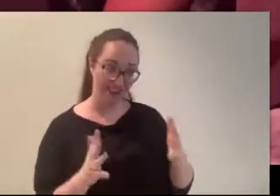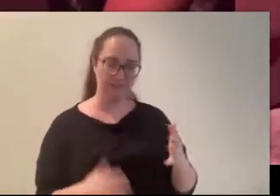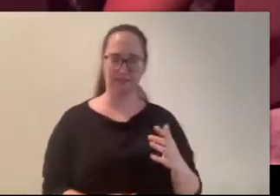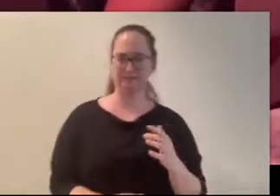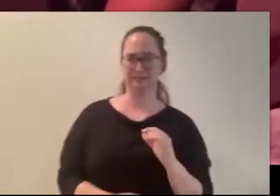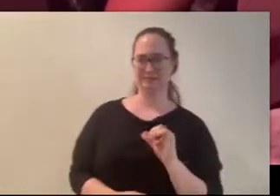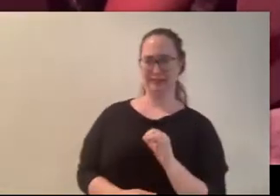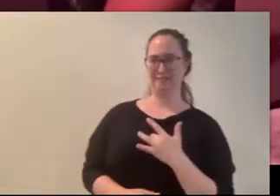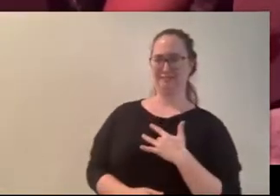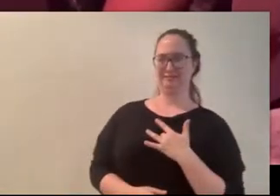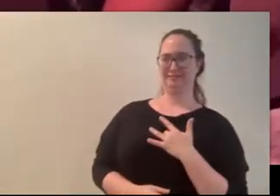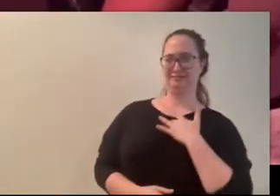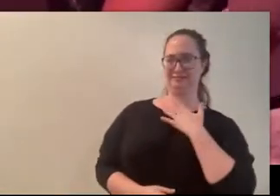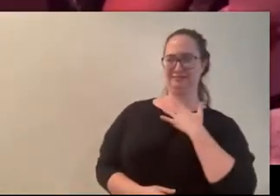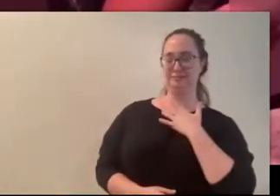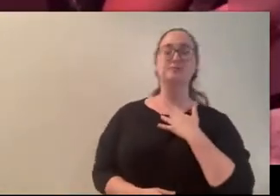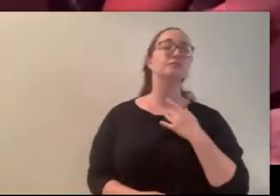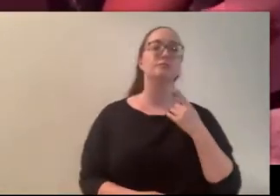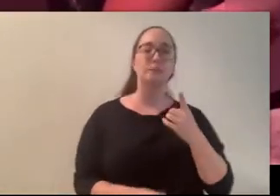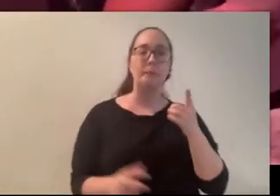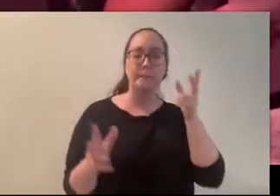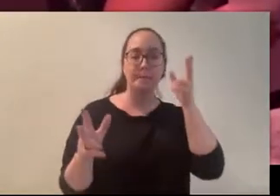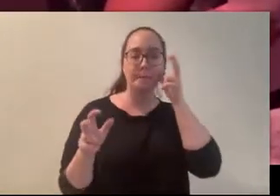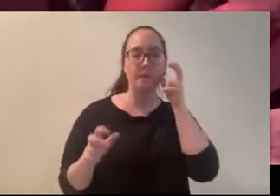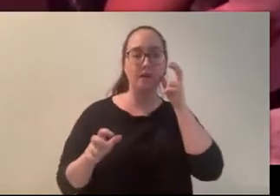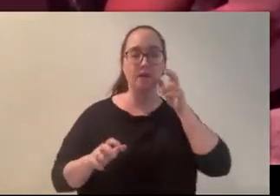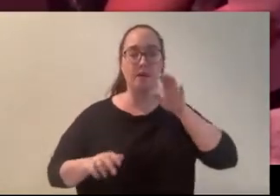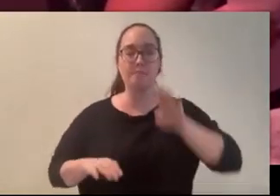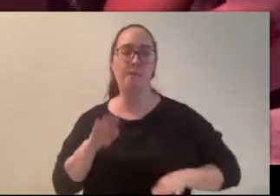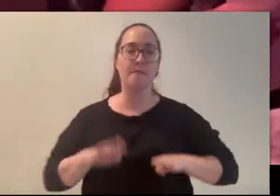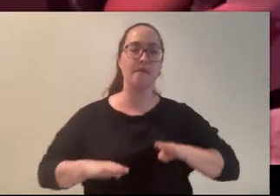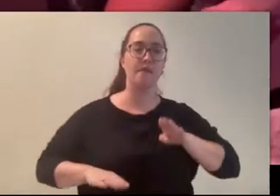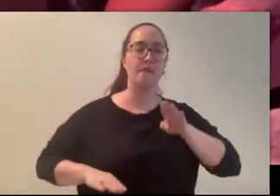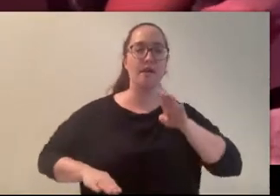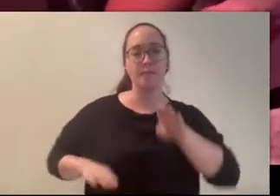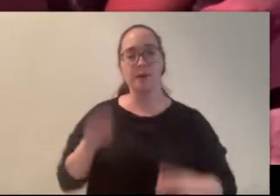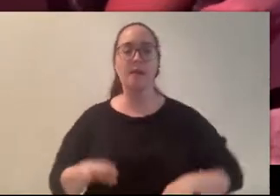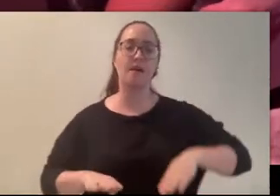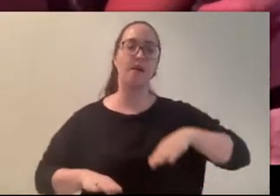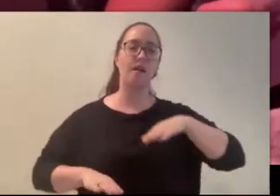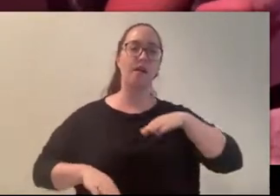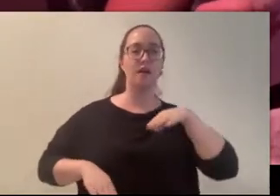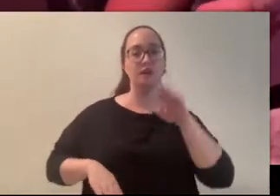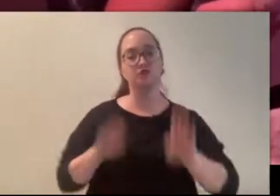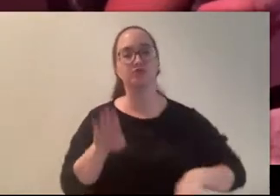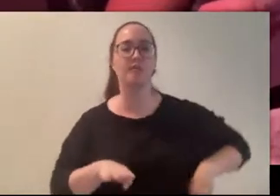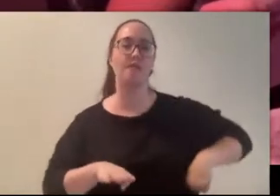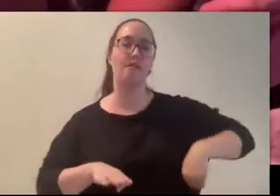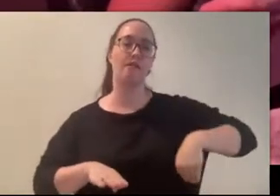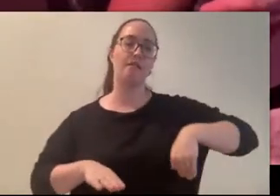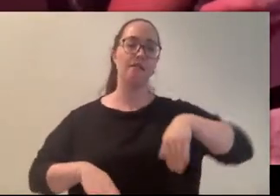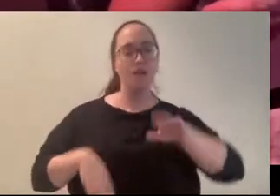“You hear the uneven footsteps first.. Drag, click, drag, click.